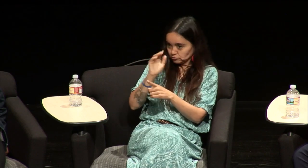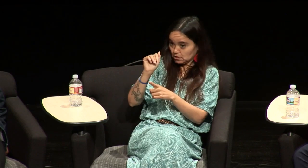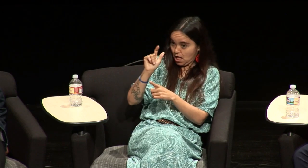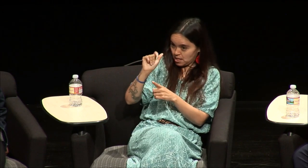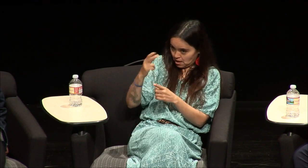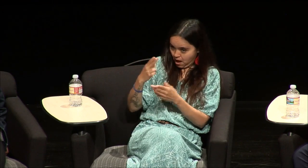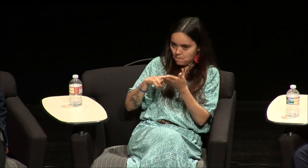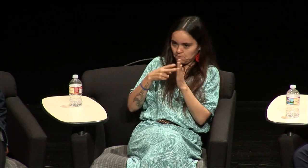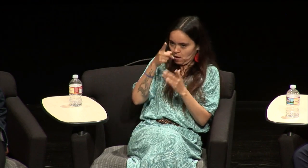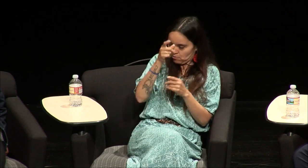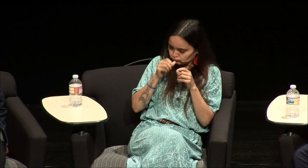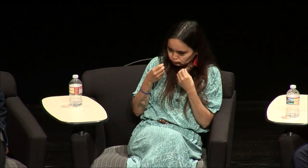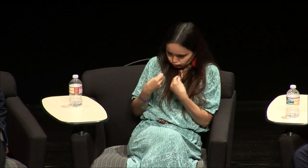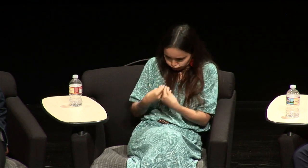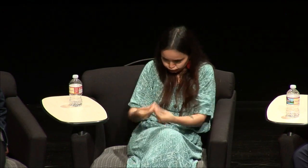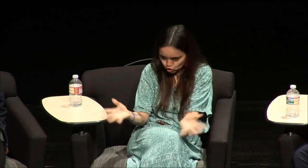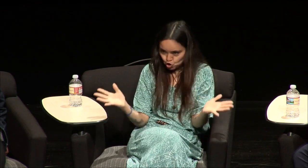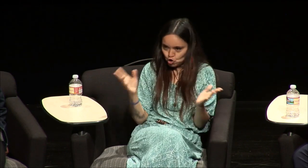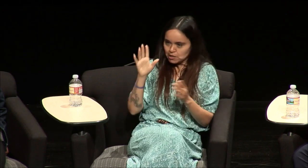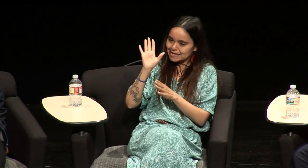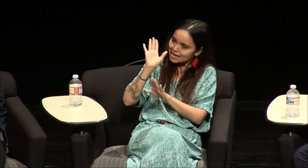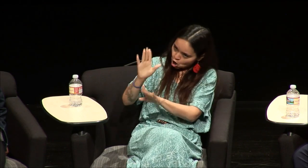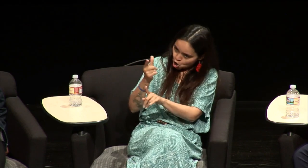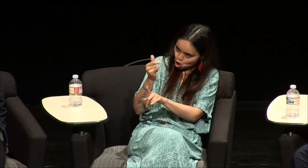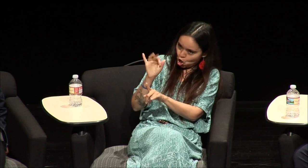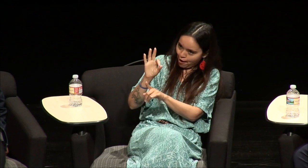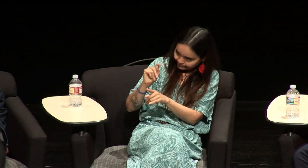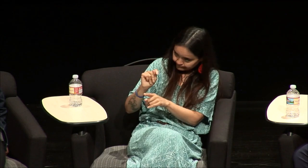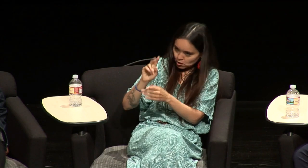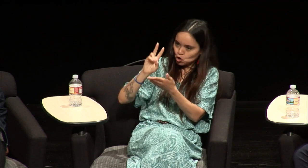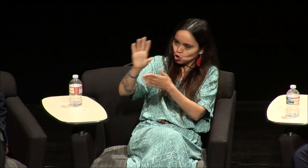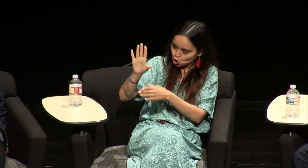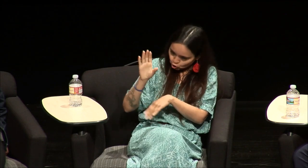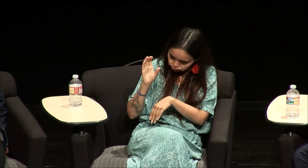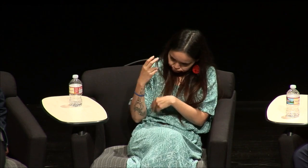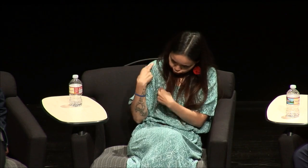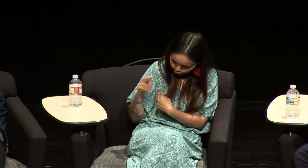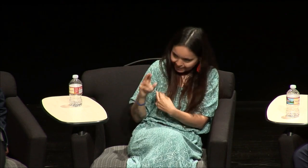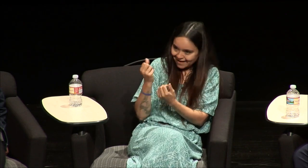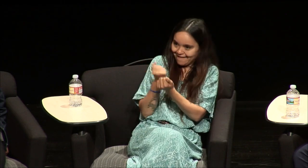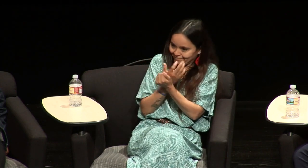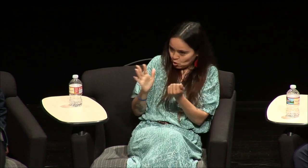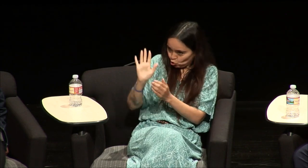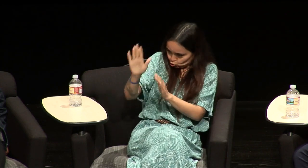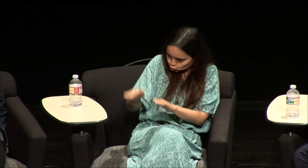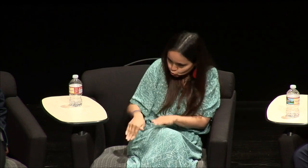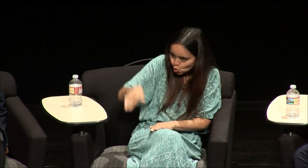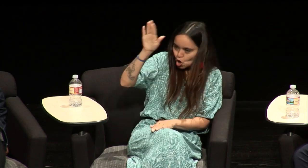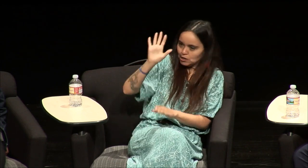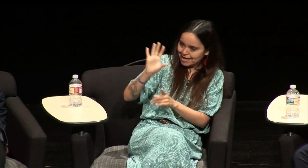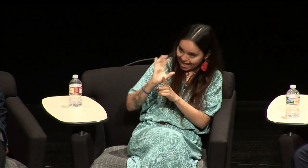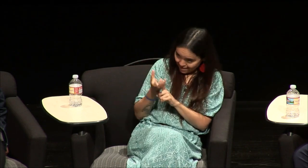that Allah means that he provides his gifts your religion everything about you